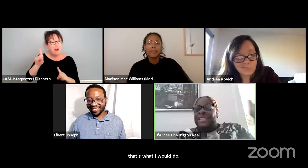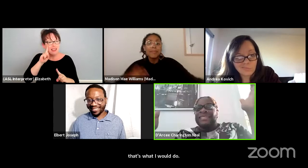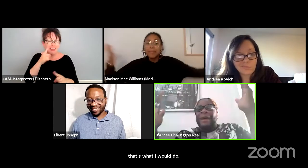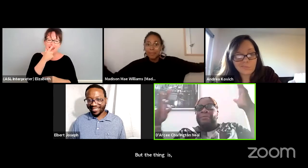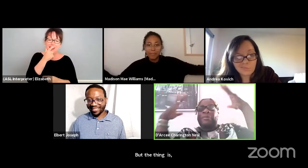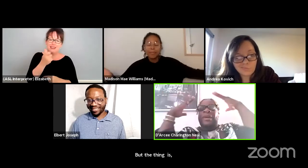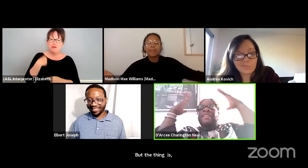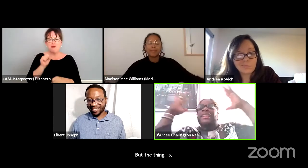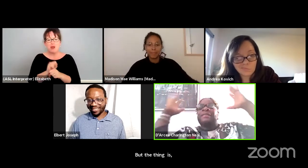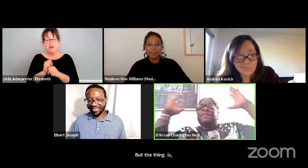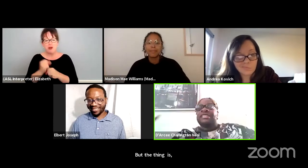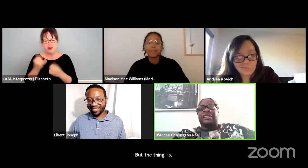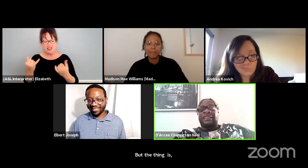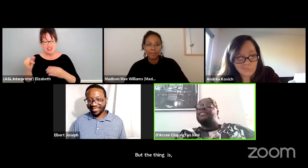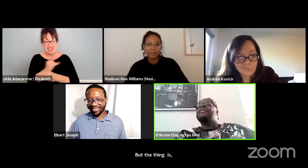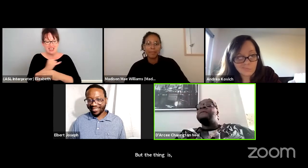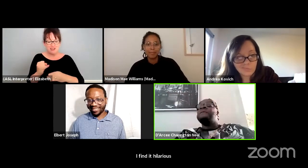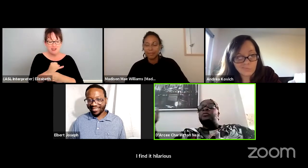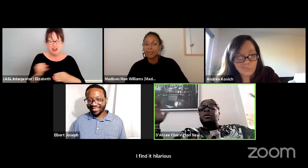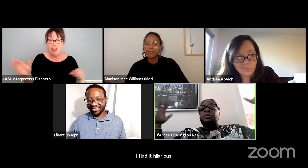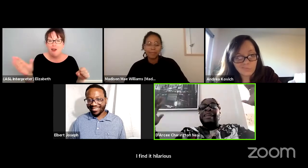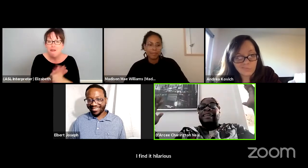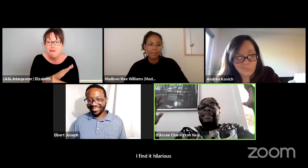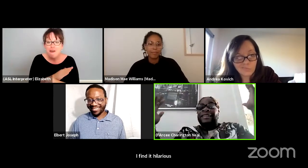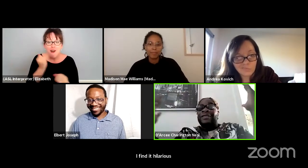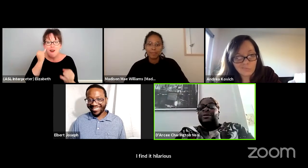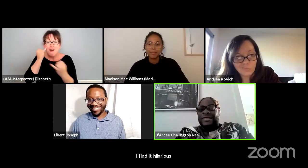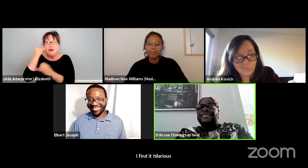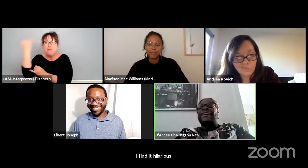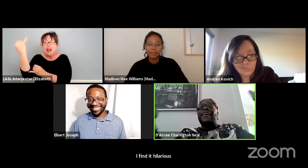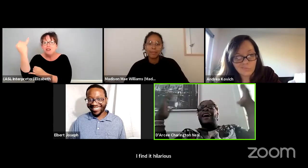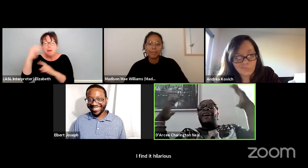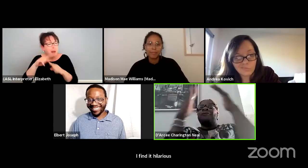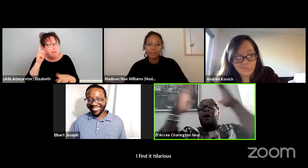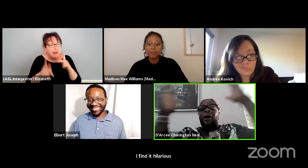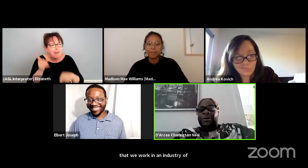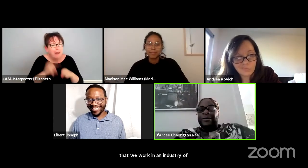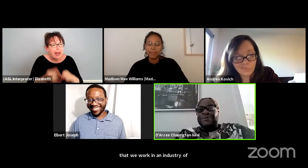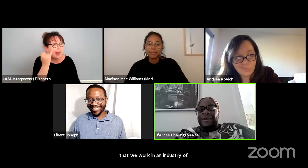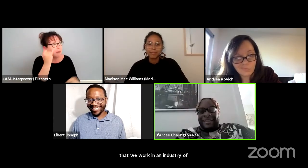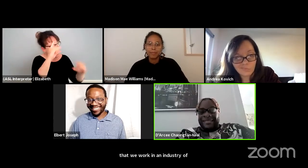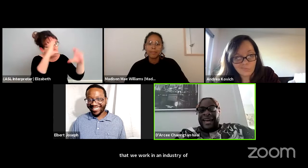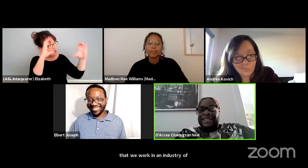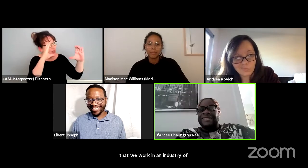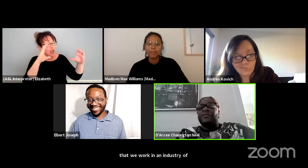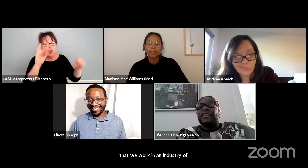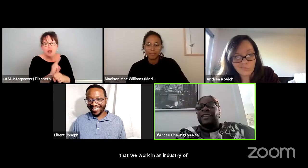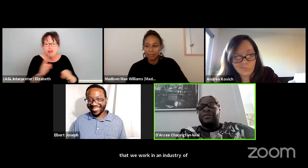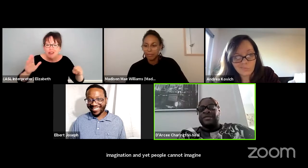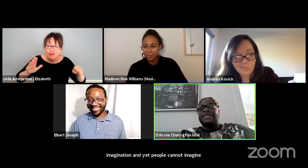and yet people cannot imagine making use of the whole space and different levels.